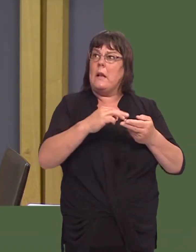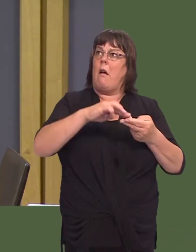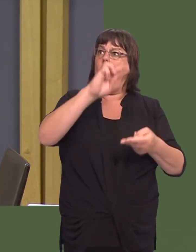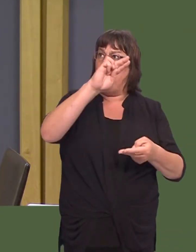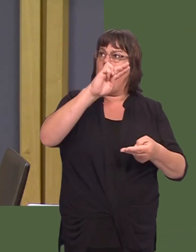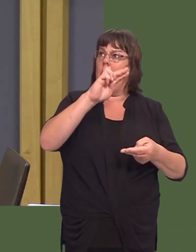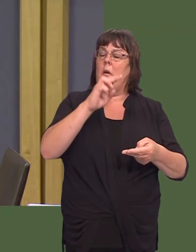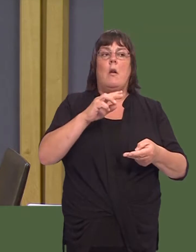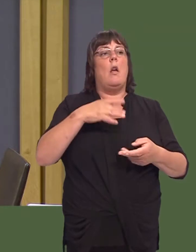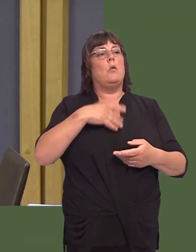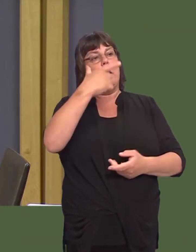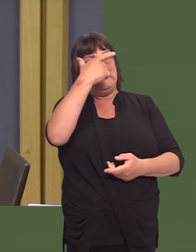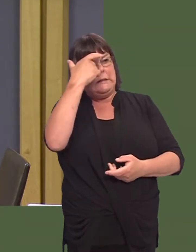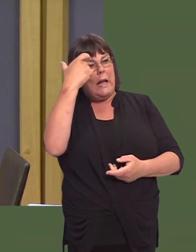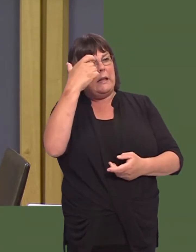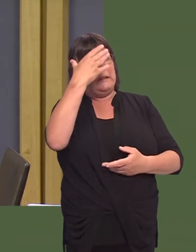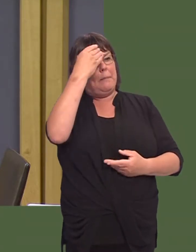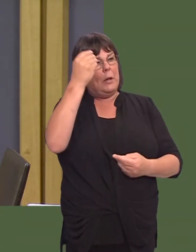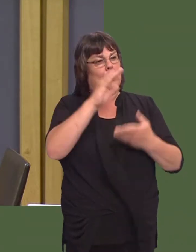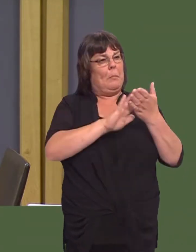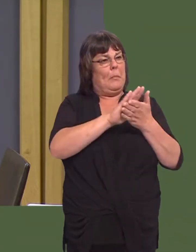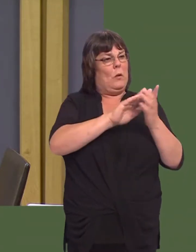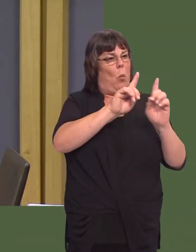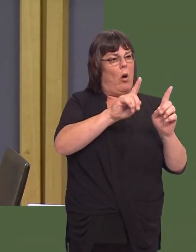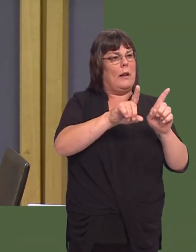Raising awareness and understanding the disease is crucial.